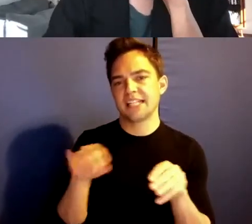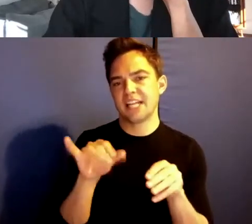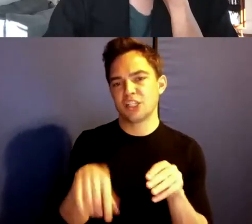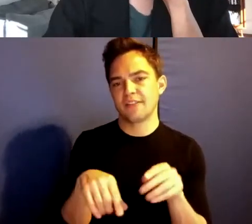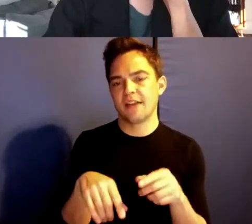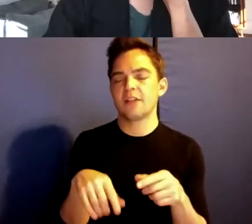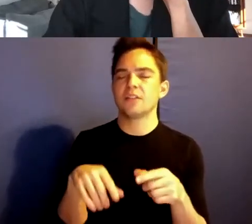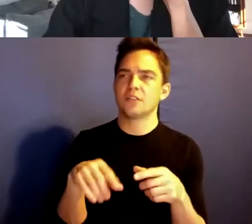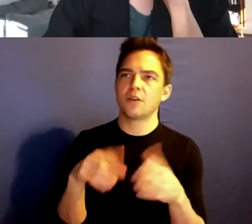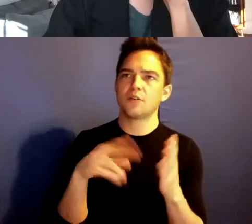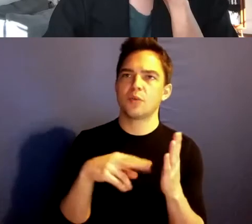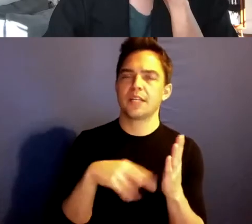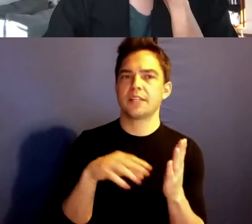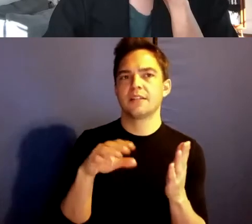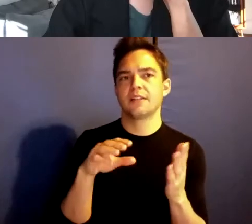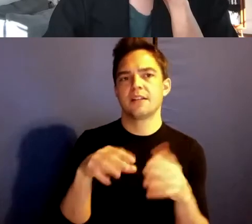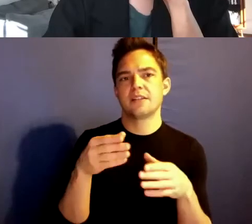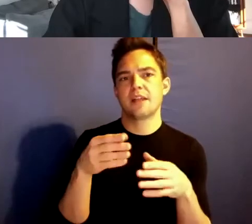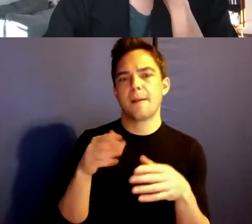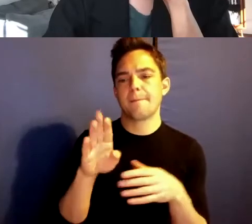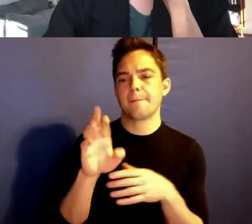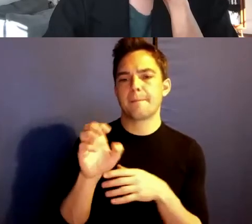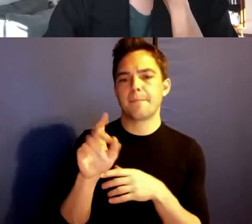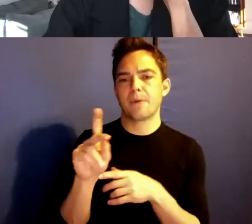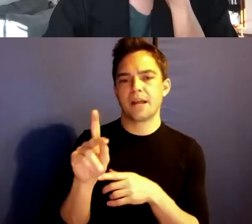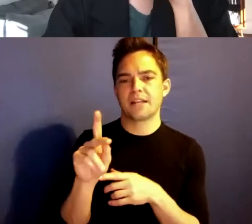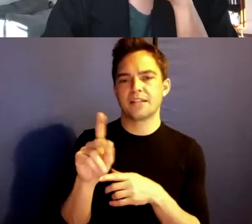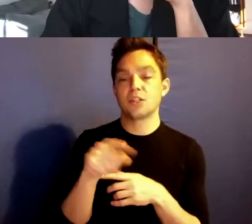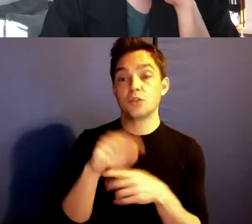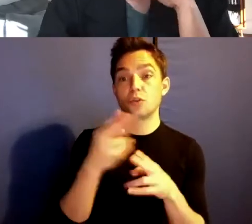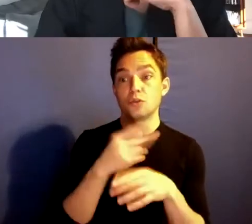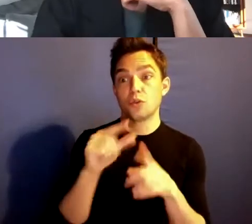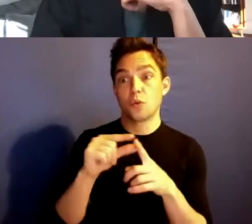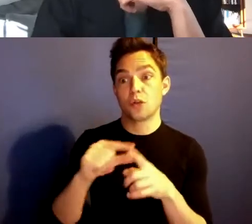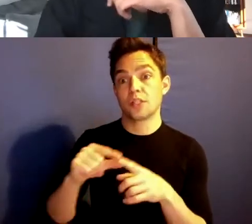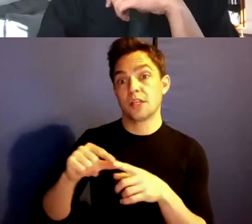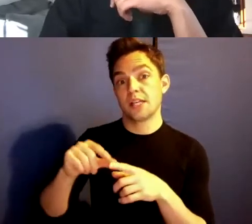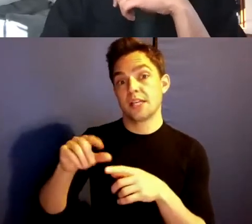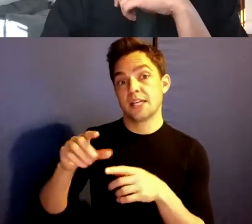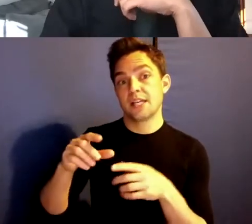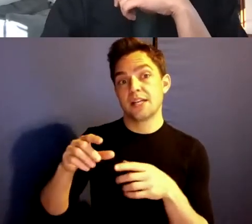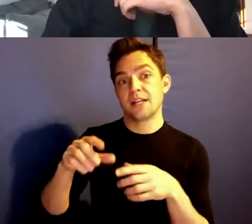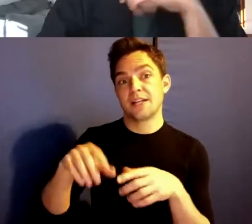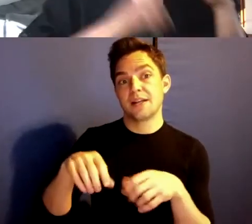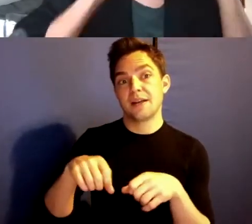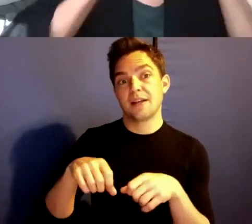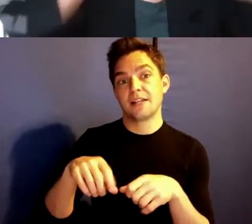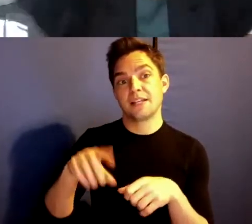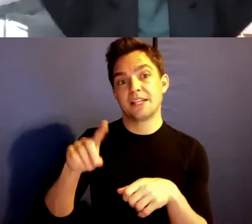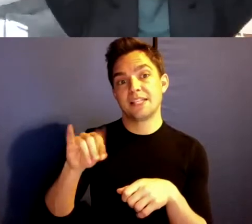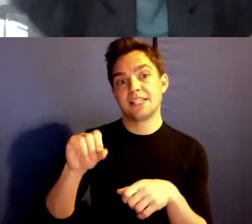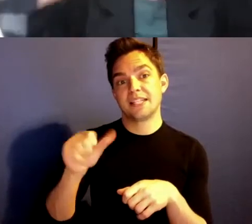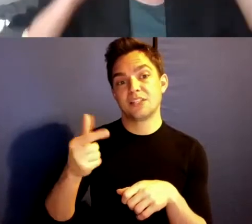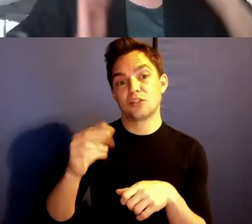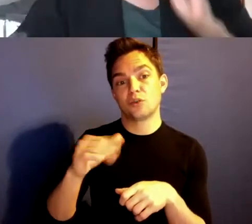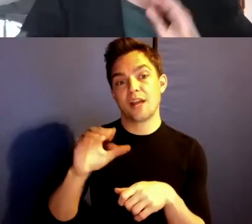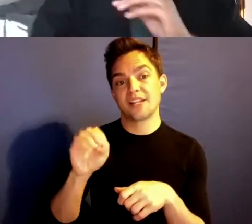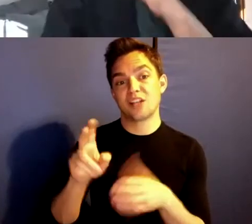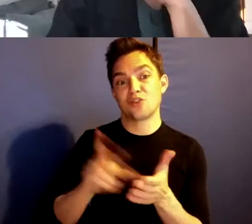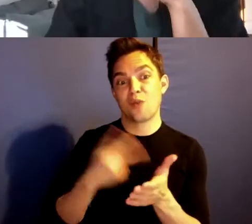most recent. You used the word disgraced twice. Are you going to do this to me again? You're going to show me all the things.